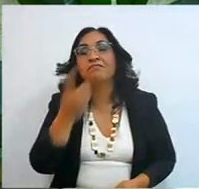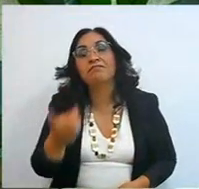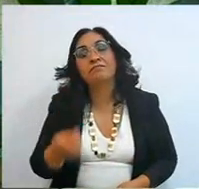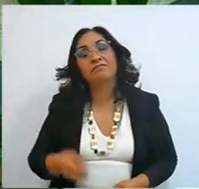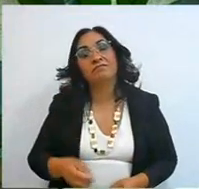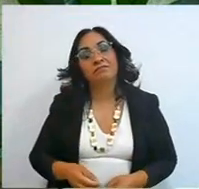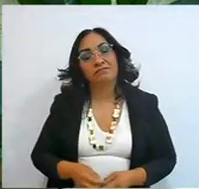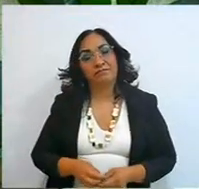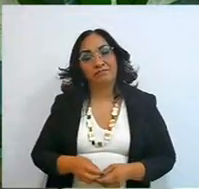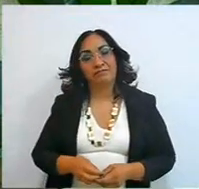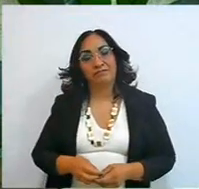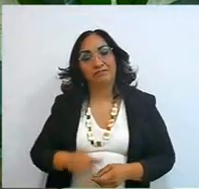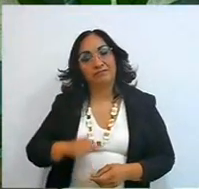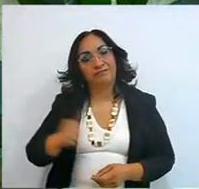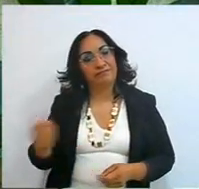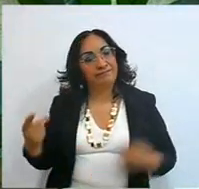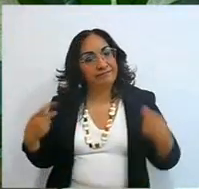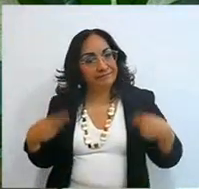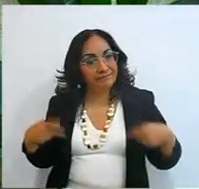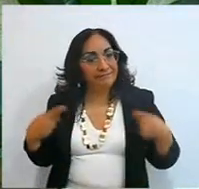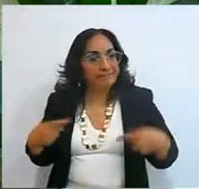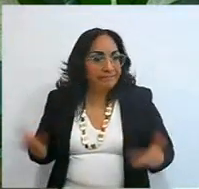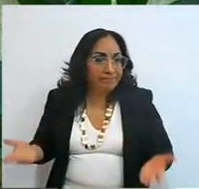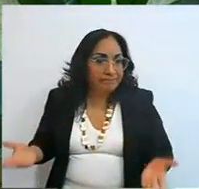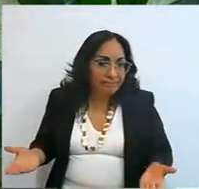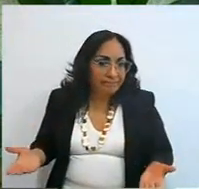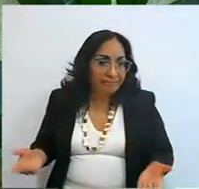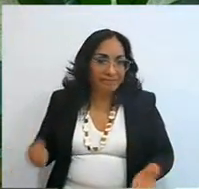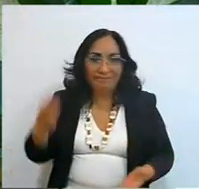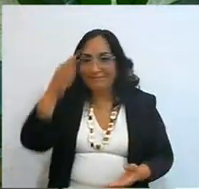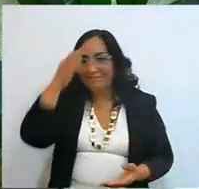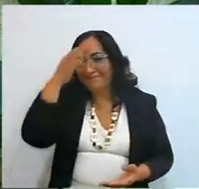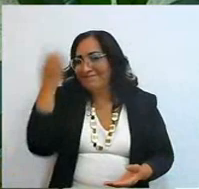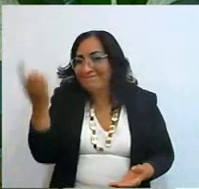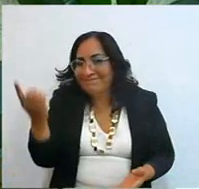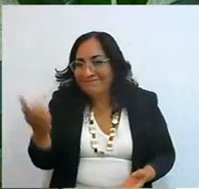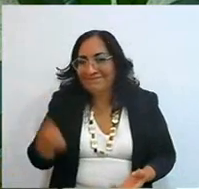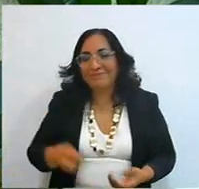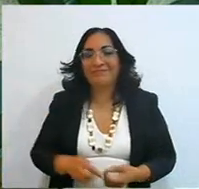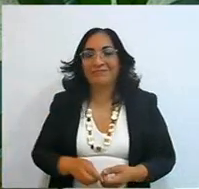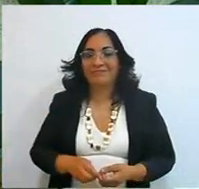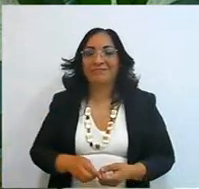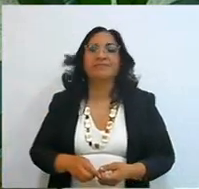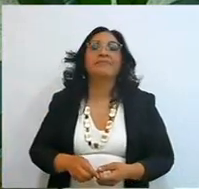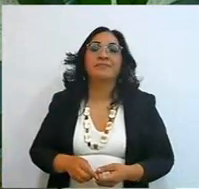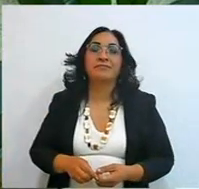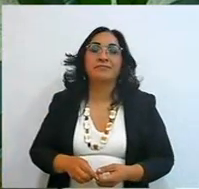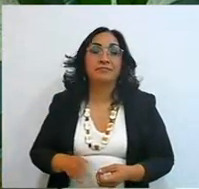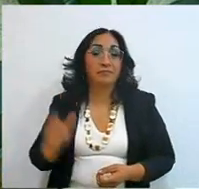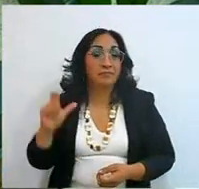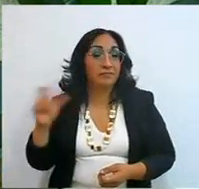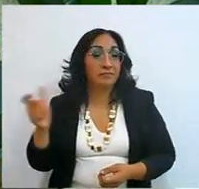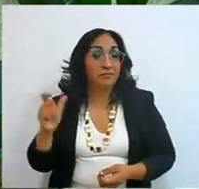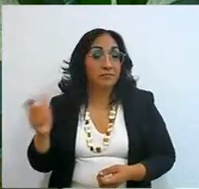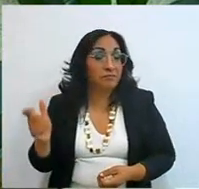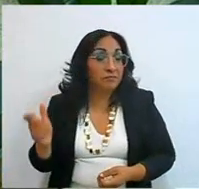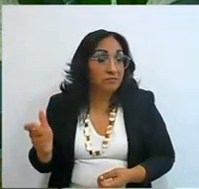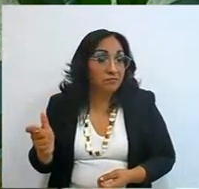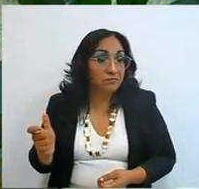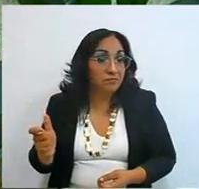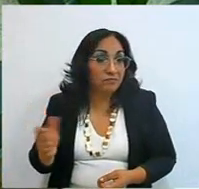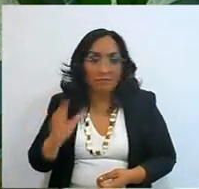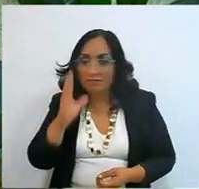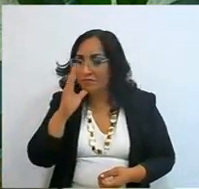that is to incline your ear, as simple as that and look at the lament, why? because when you're gone, you can't get out,